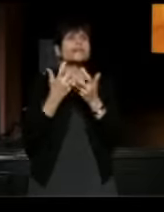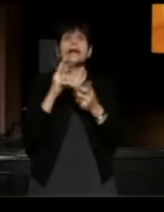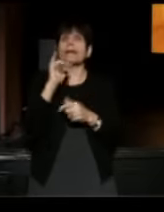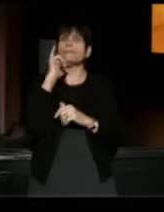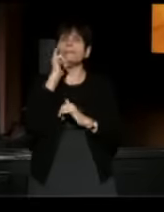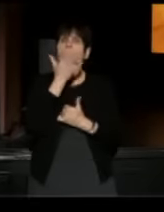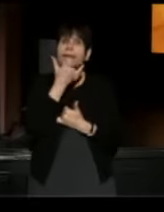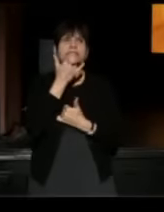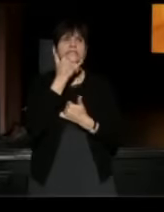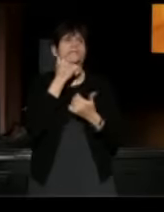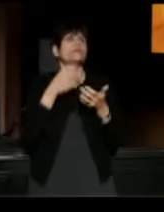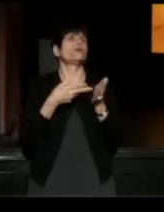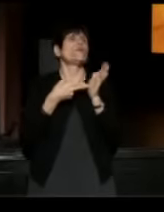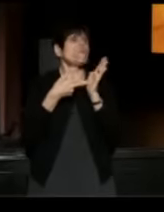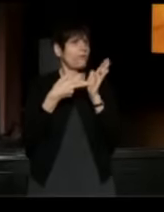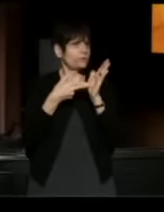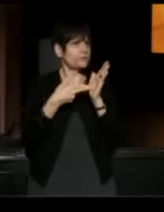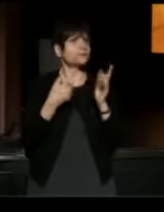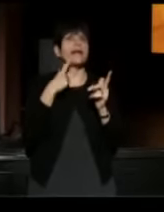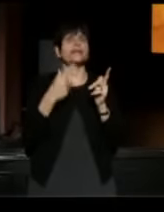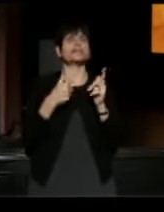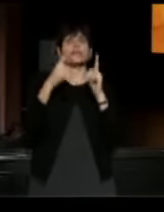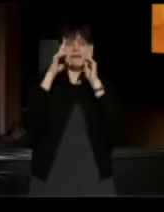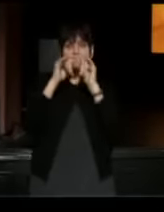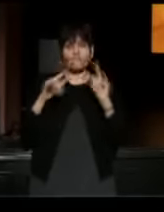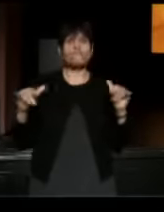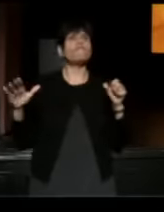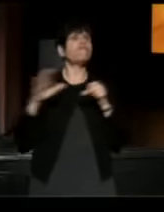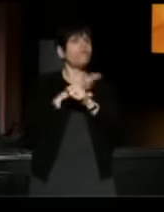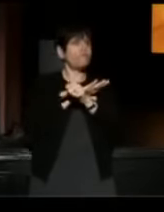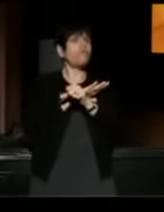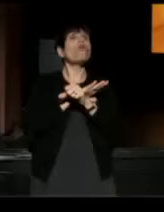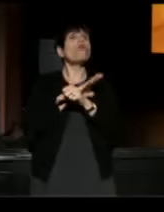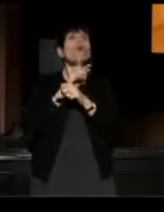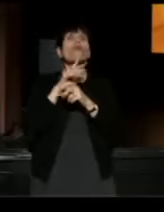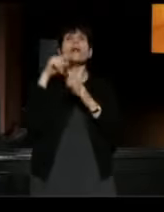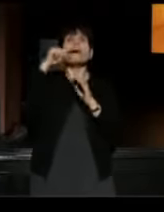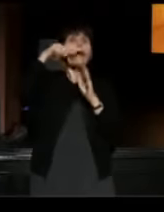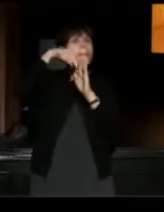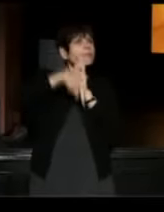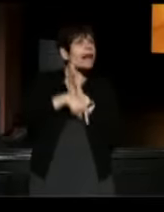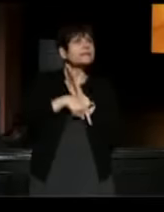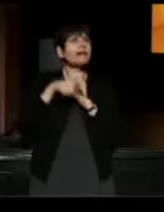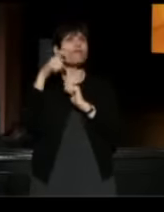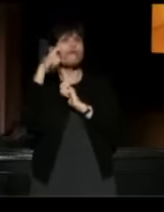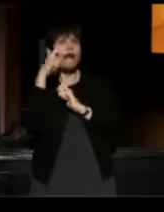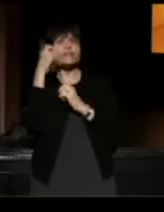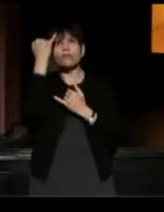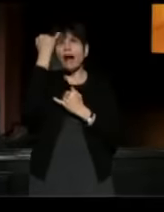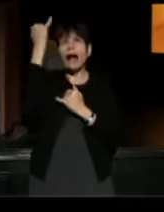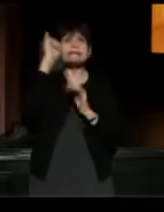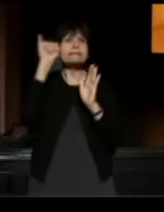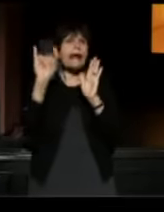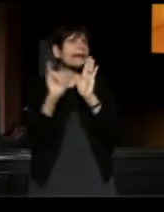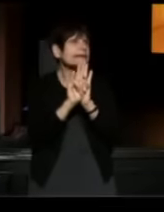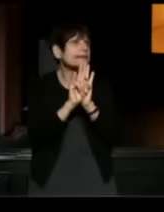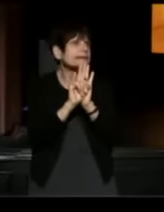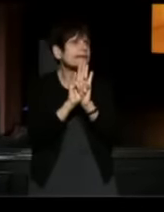by staging the full complexity of racial and ethnic identities. They fought for political power and creative atonomy